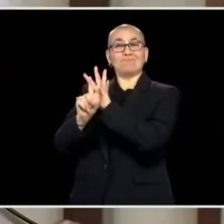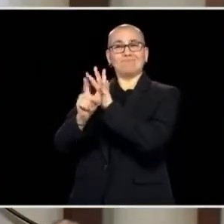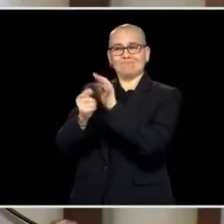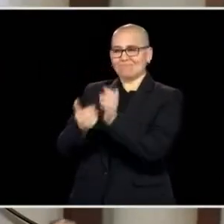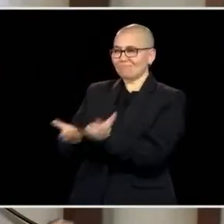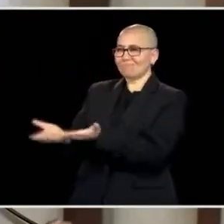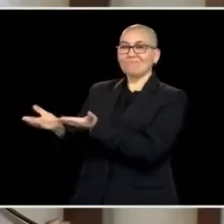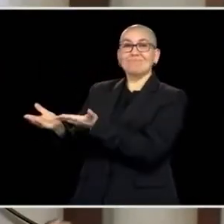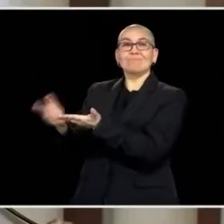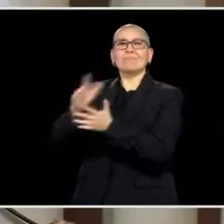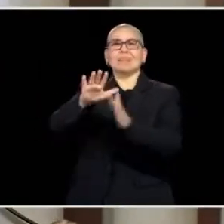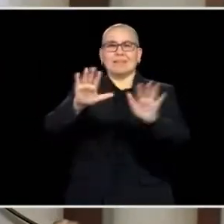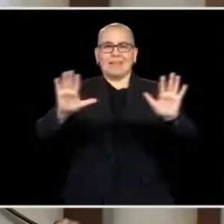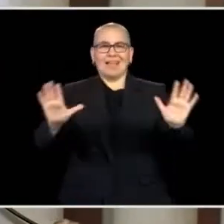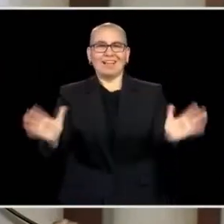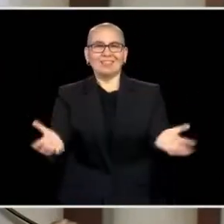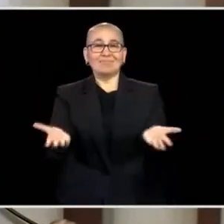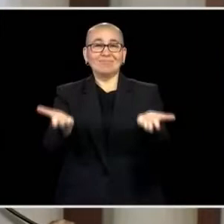THE GOVERNOR AND HIS OFFICIAL PARTY TO THE FRONT OF THE